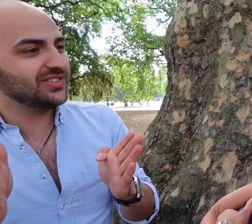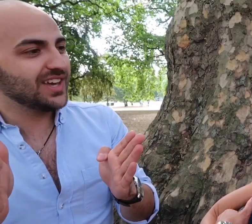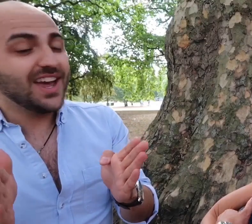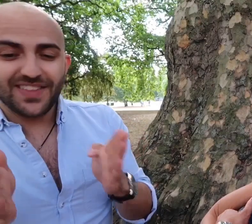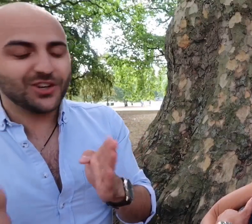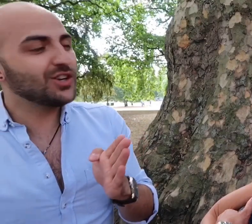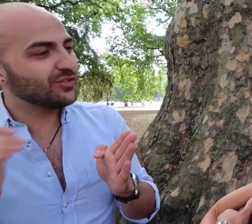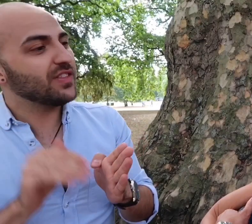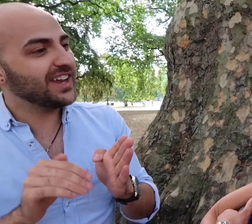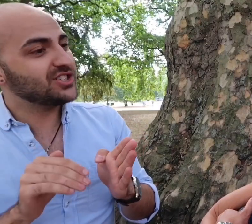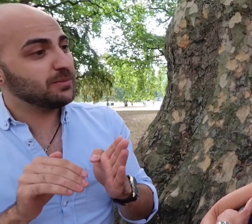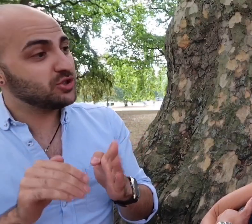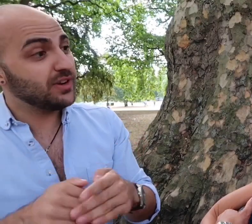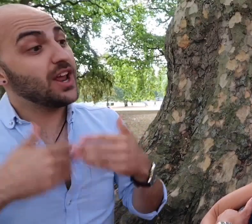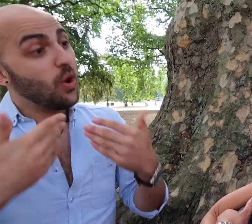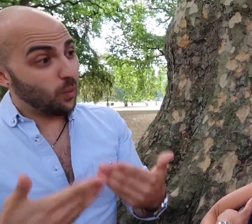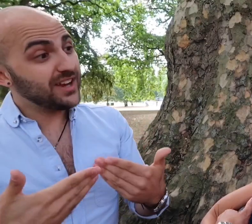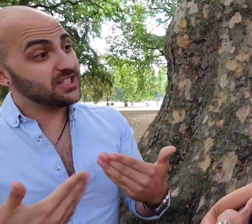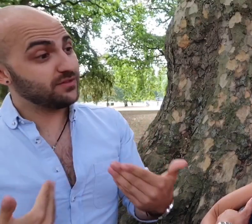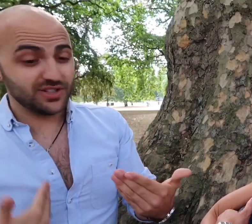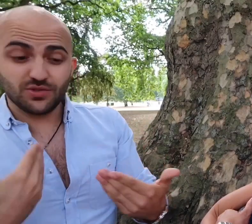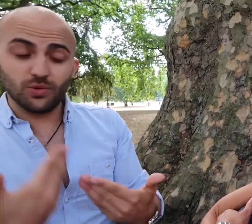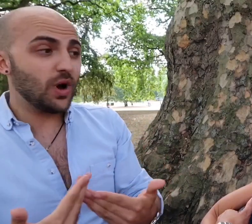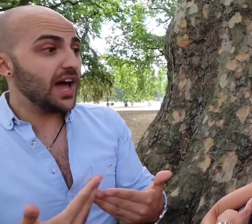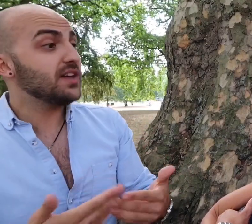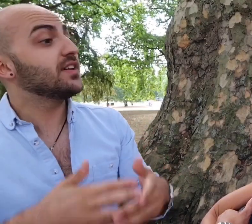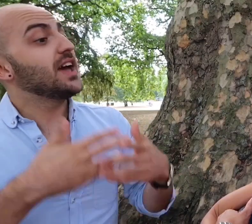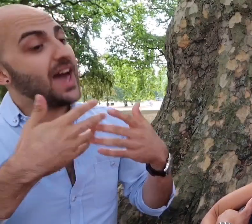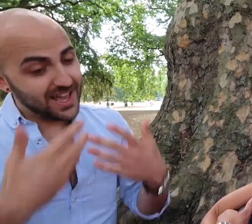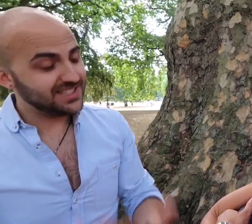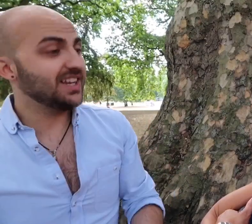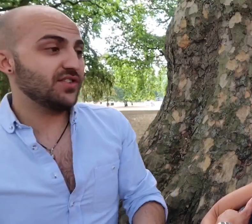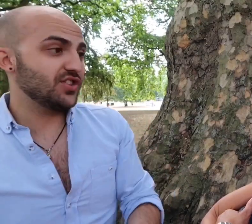they could have got that interpreter in waited for us to arrive and deliver